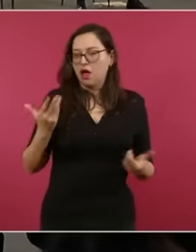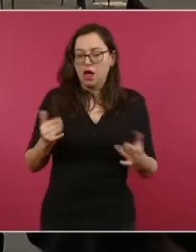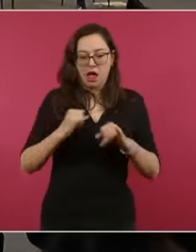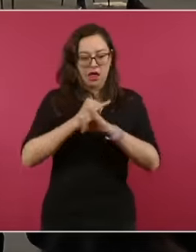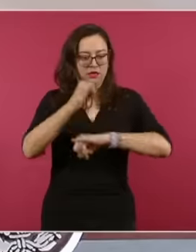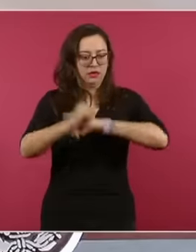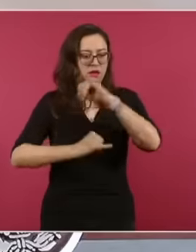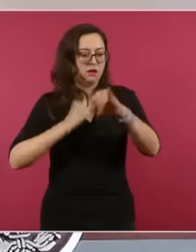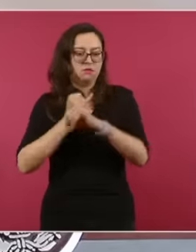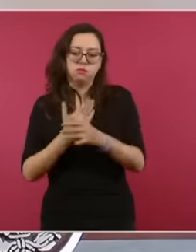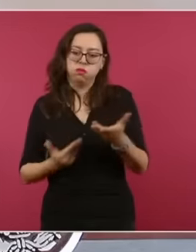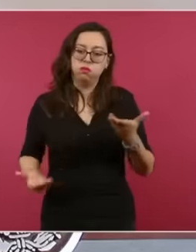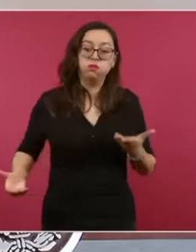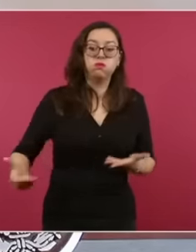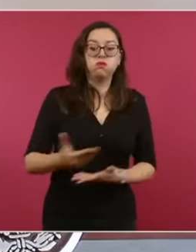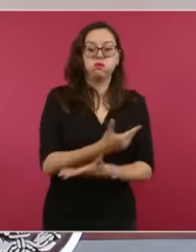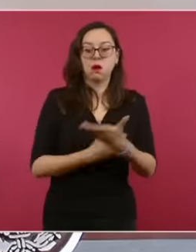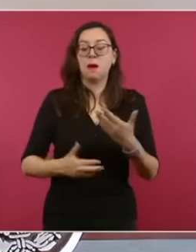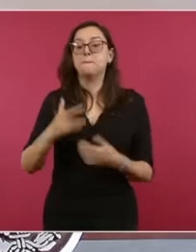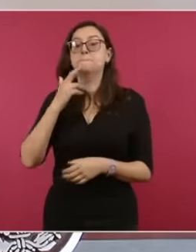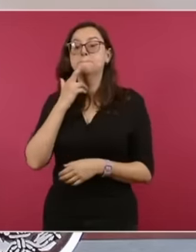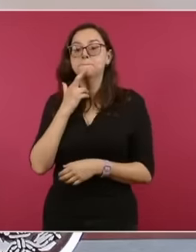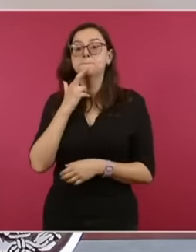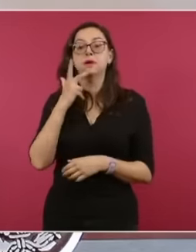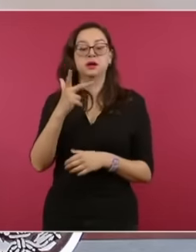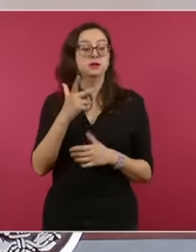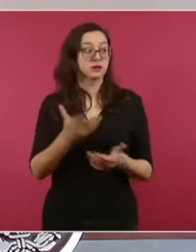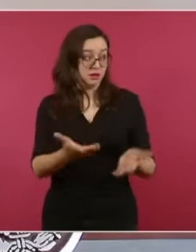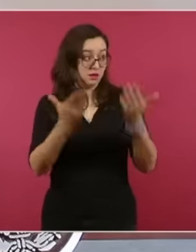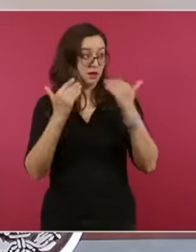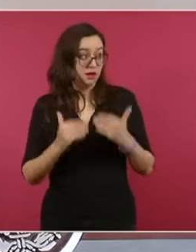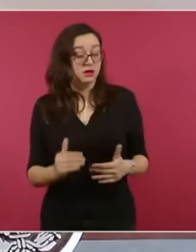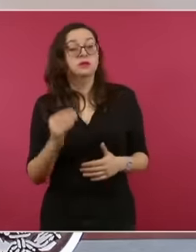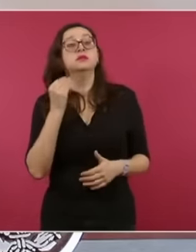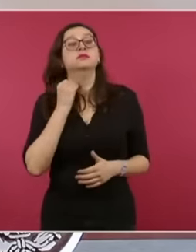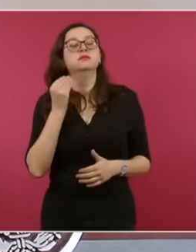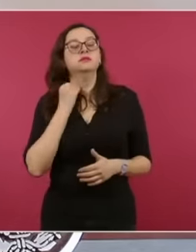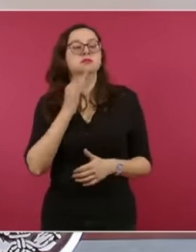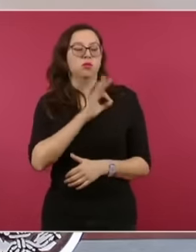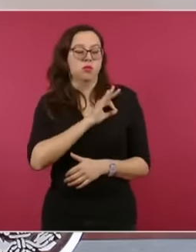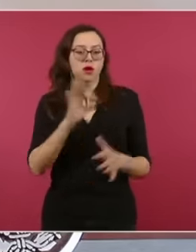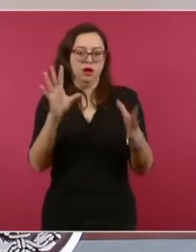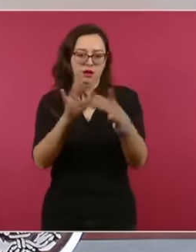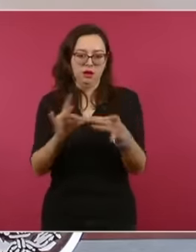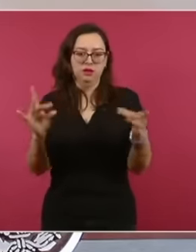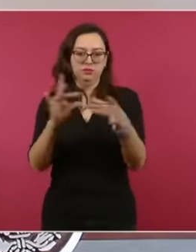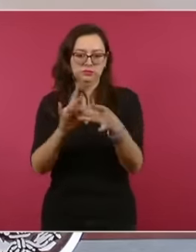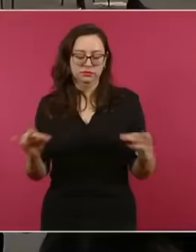mechanism is for other countries to join. can add to this lawsuit that Mexico is making today, today it